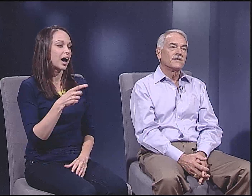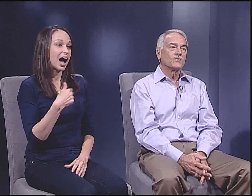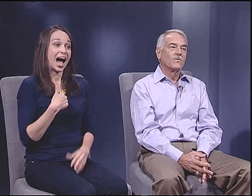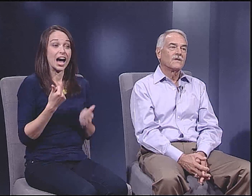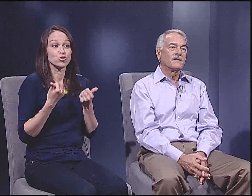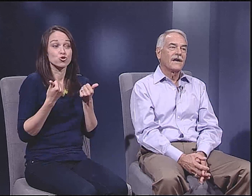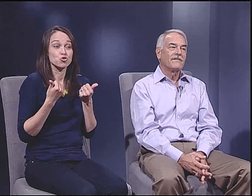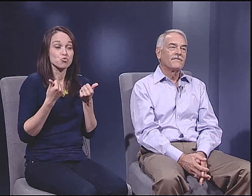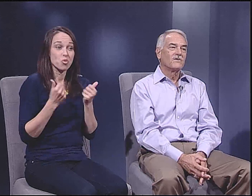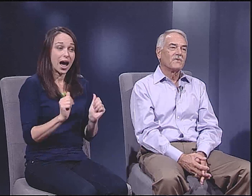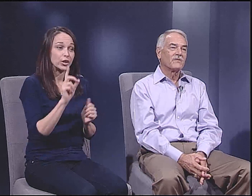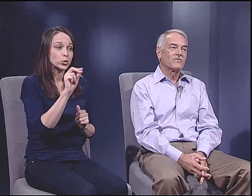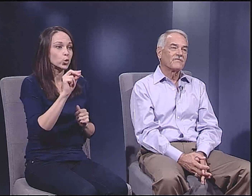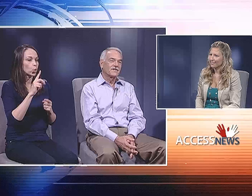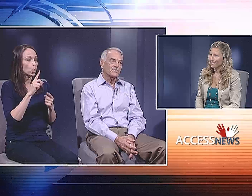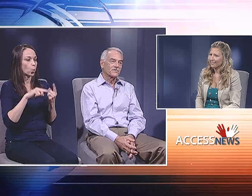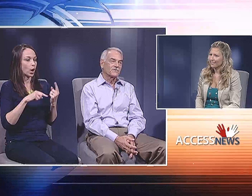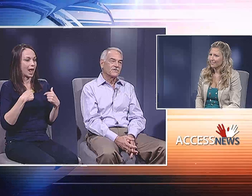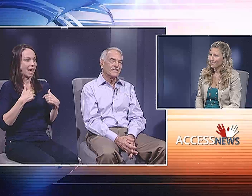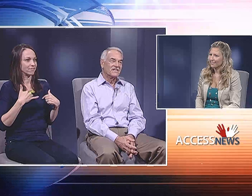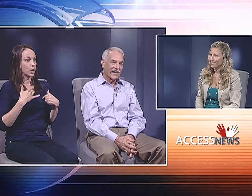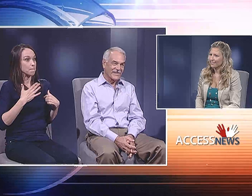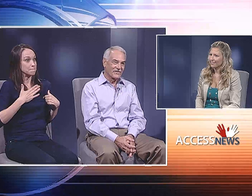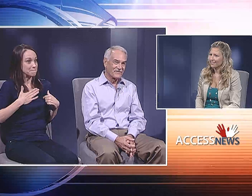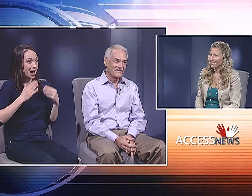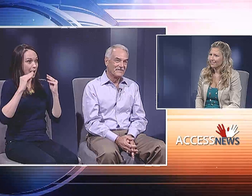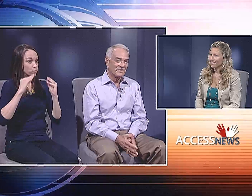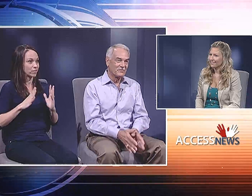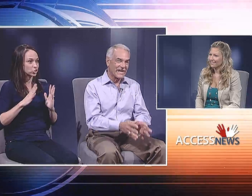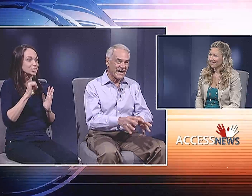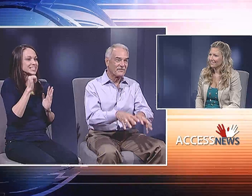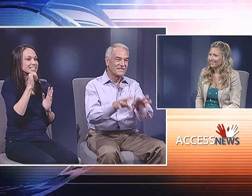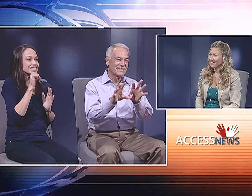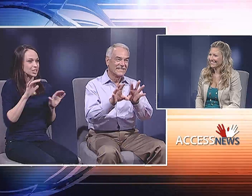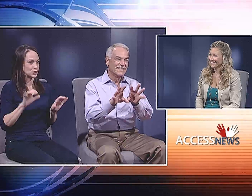Actually what I try to do is what-- I feel my professors,